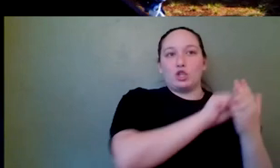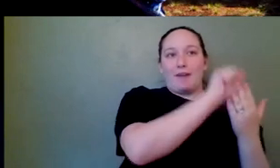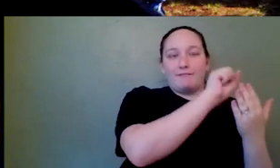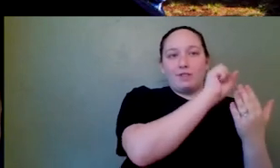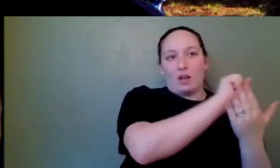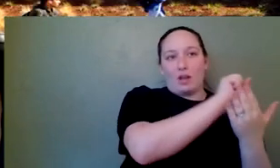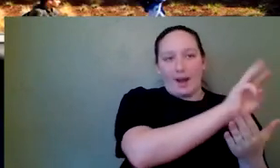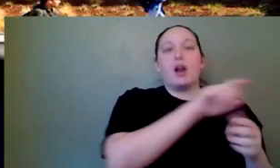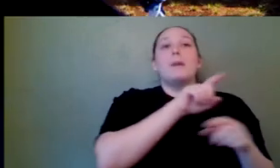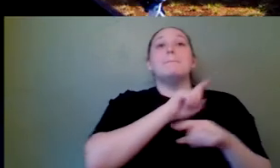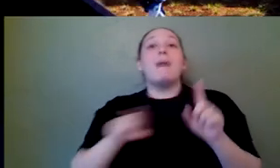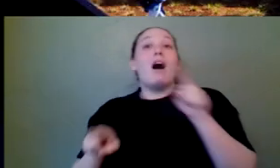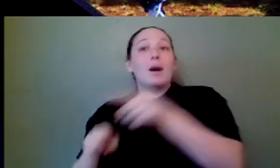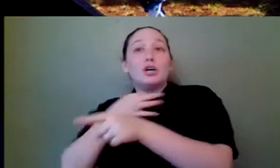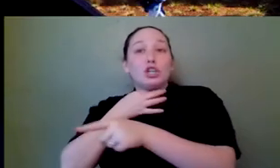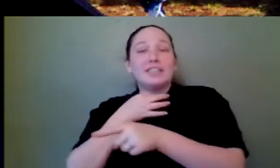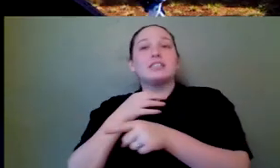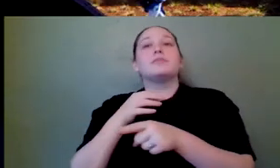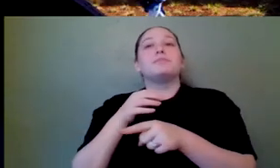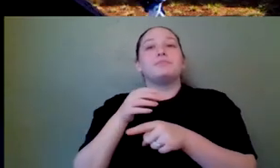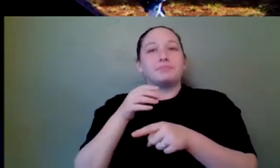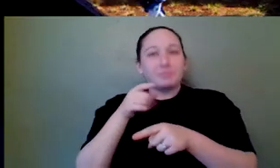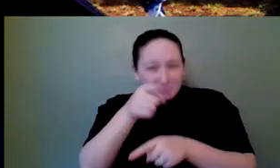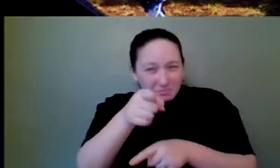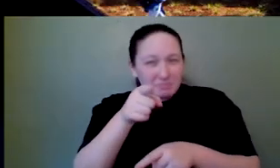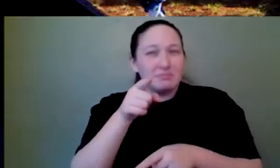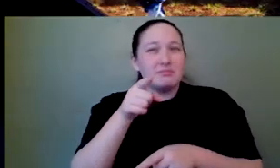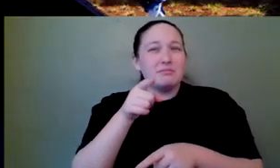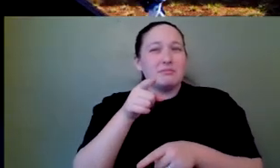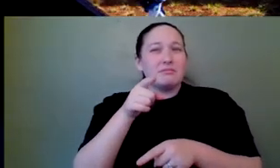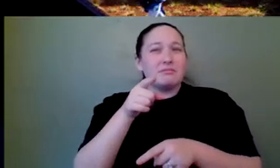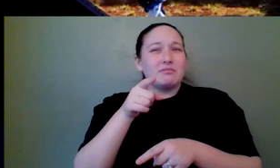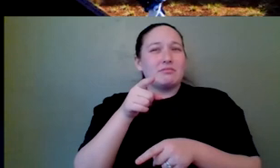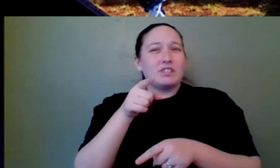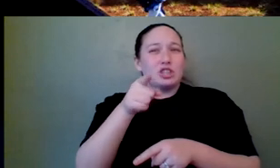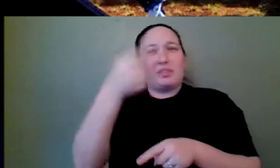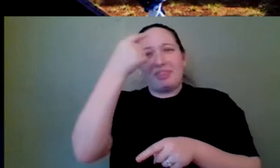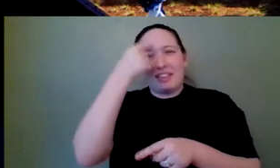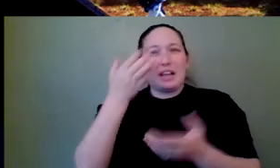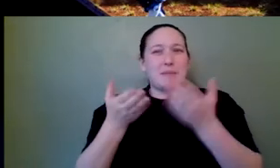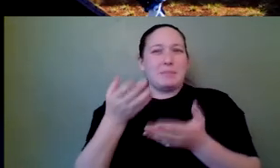clarify a little bit, but are there things that people are good for this but are actually aren't things that wouldn't you wouldn't recommend? So